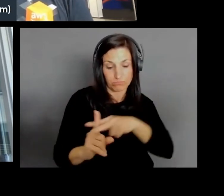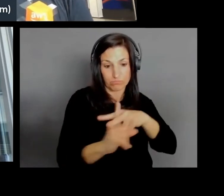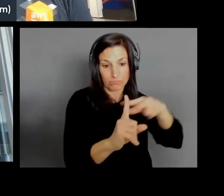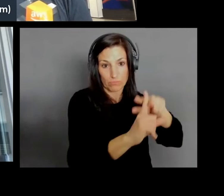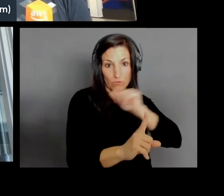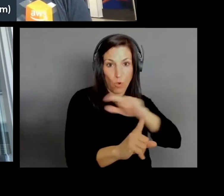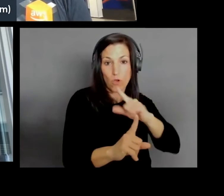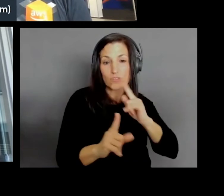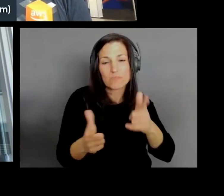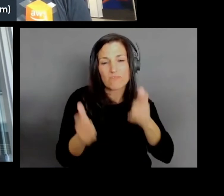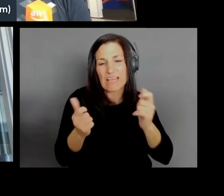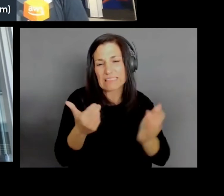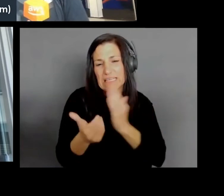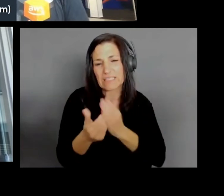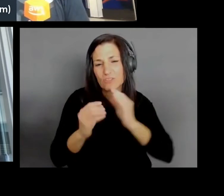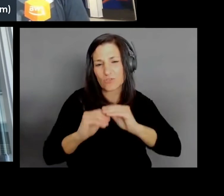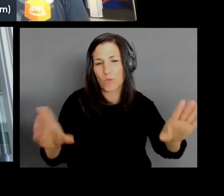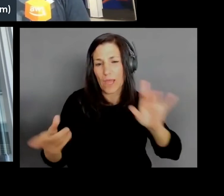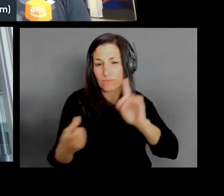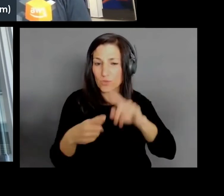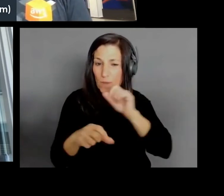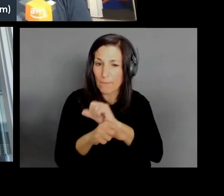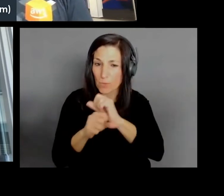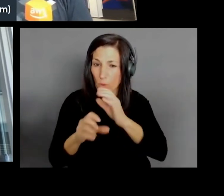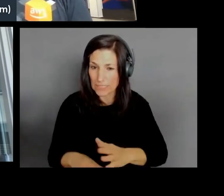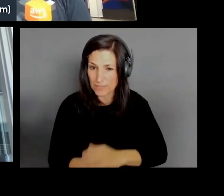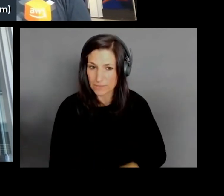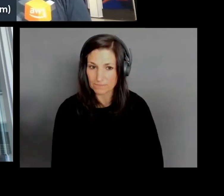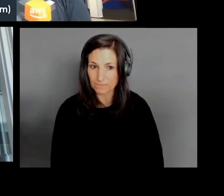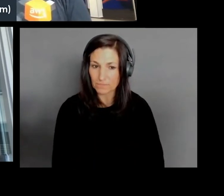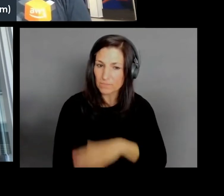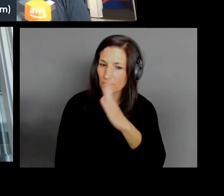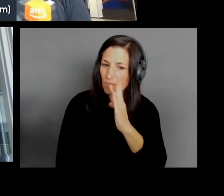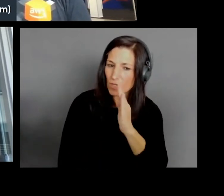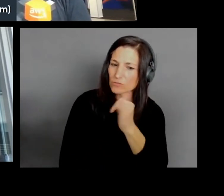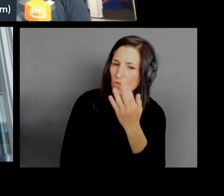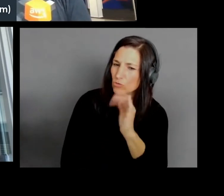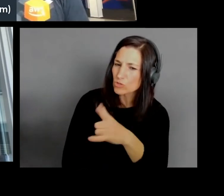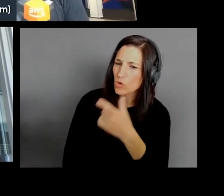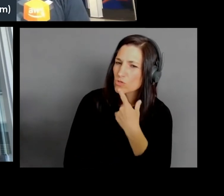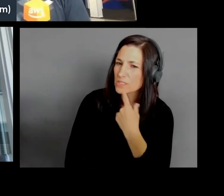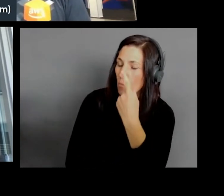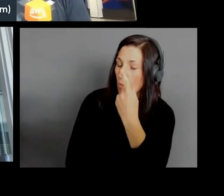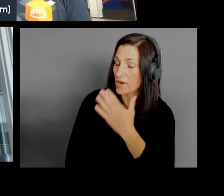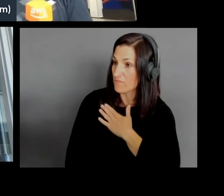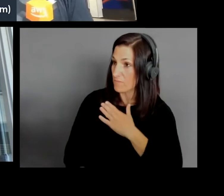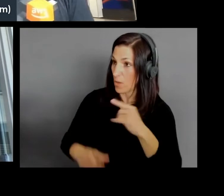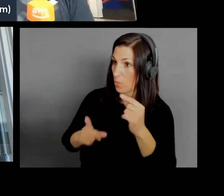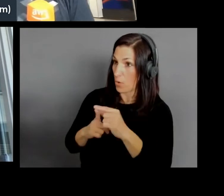So Joel, you said one of my many wake words, which is demo. Oh, yeah.